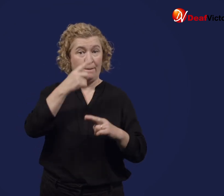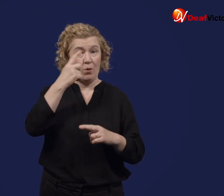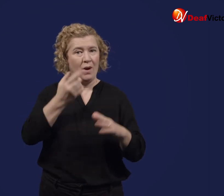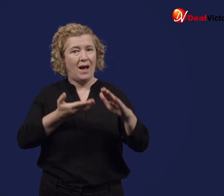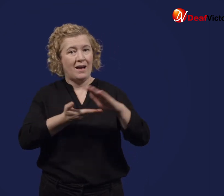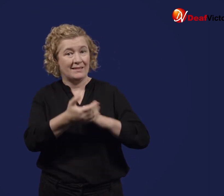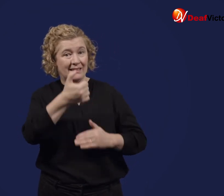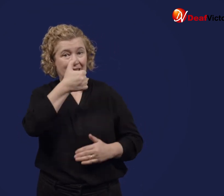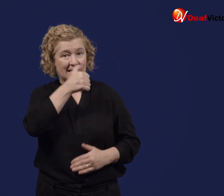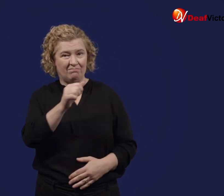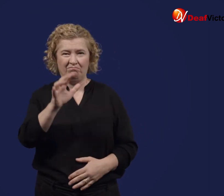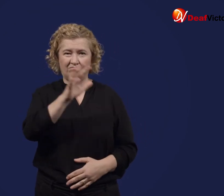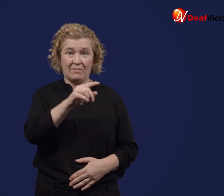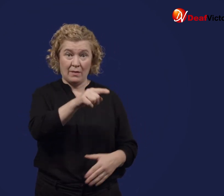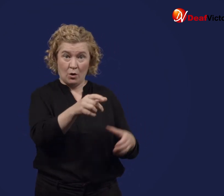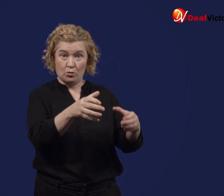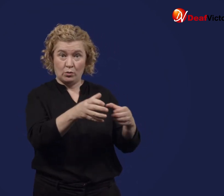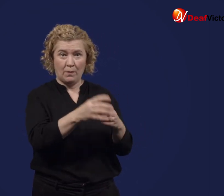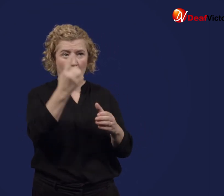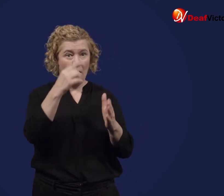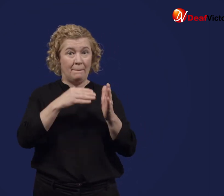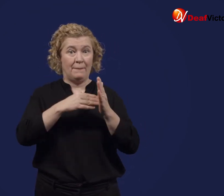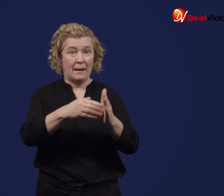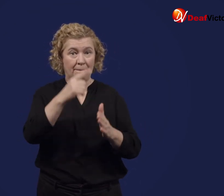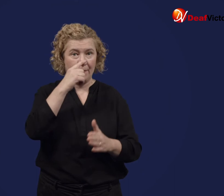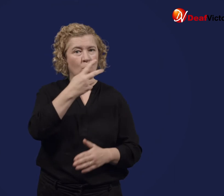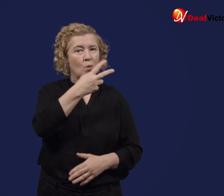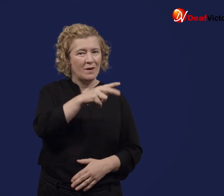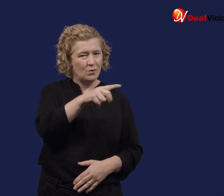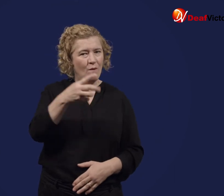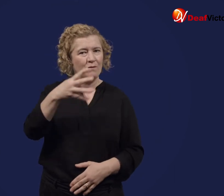That age group has an estimated rate of 20-40 cases per million people vaccinated.